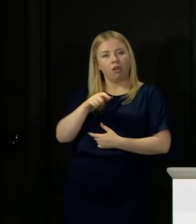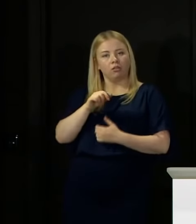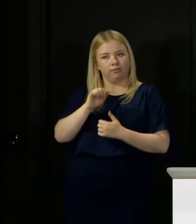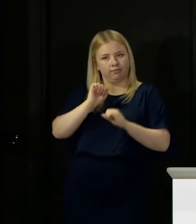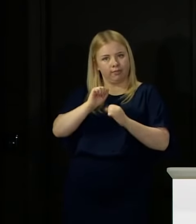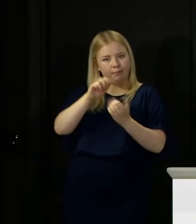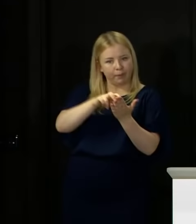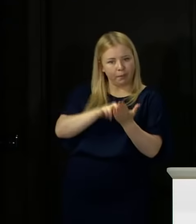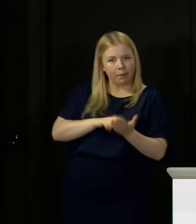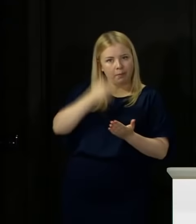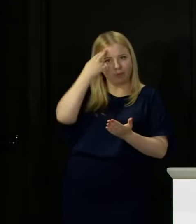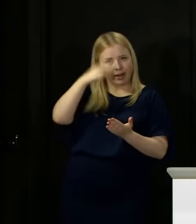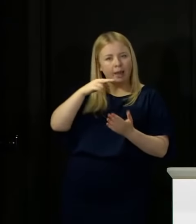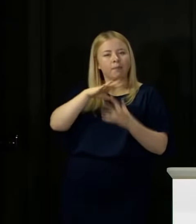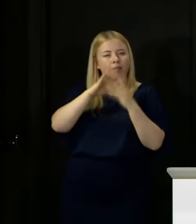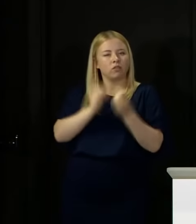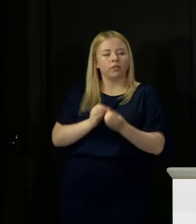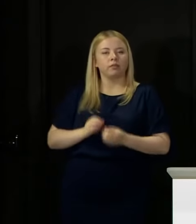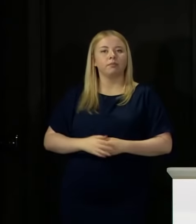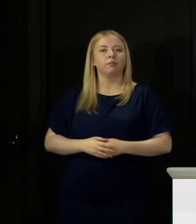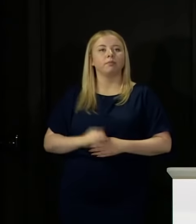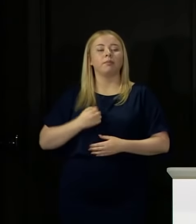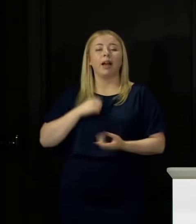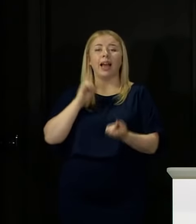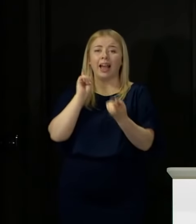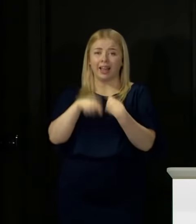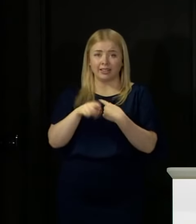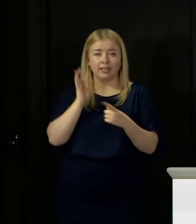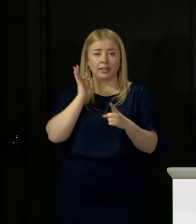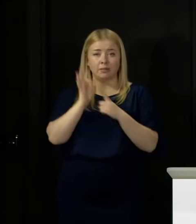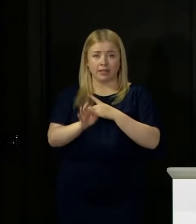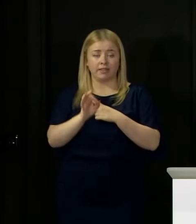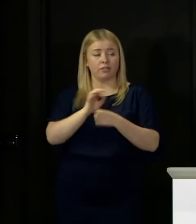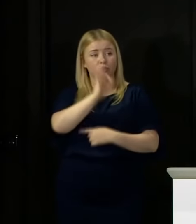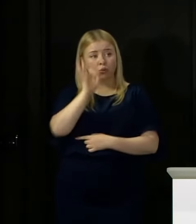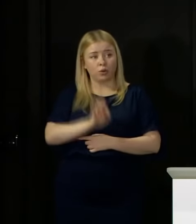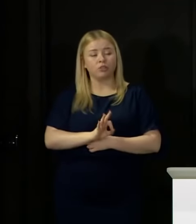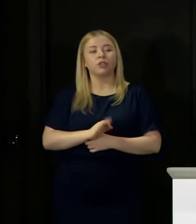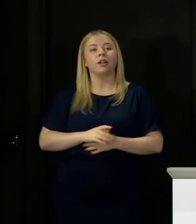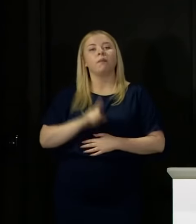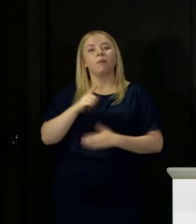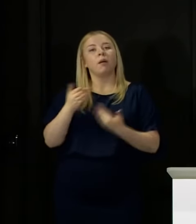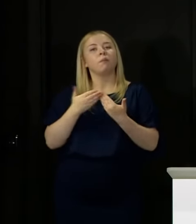So my answer here I suppose is specific to the question you have asked me, but more generally,